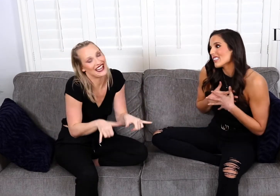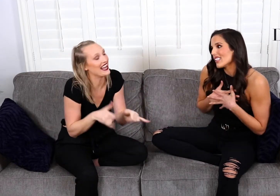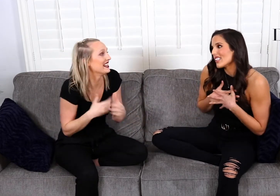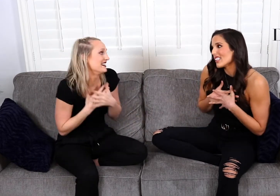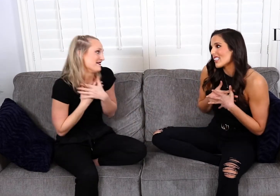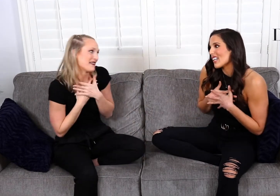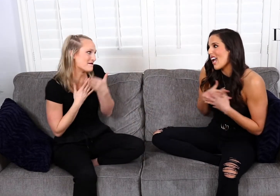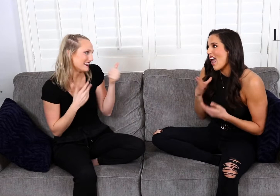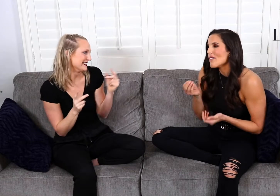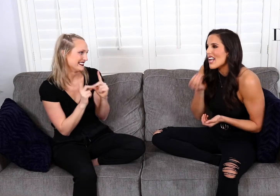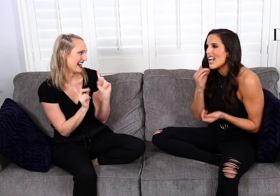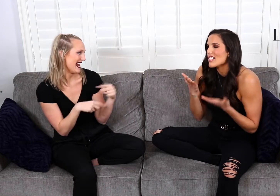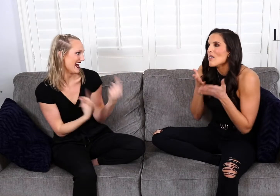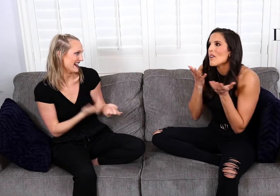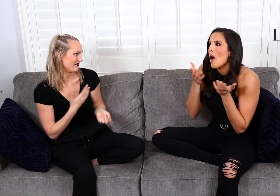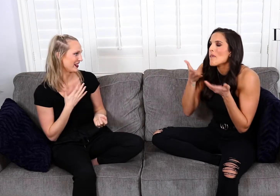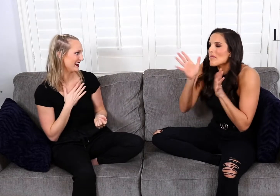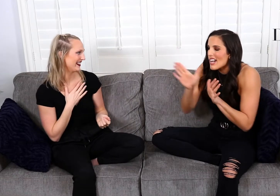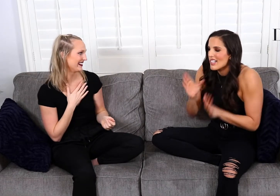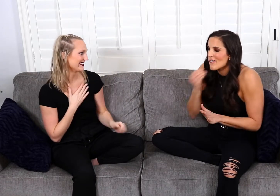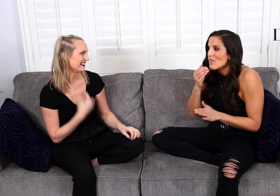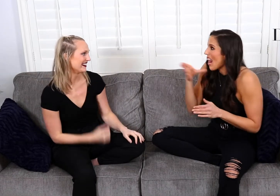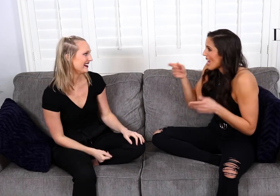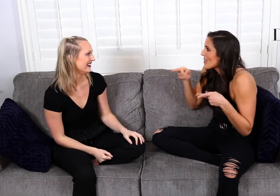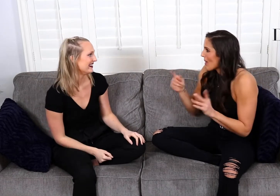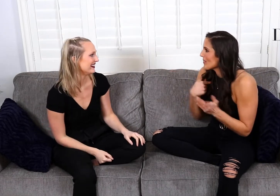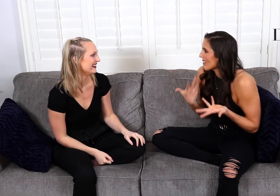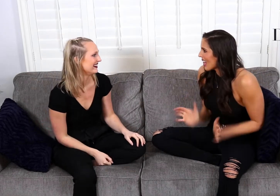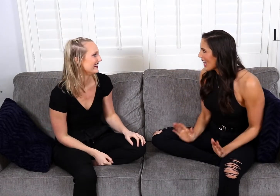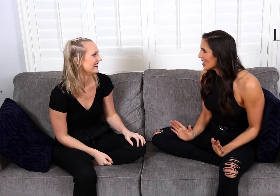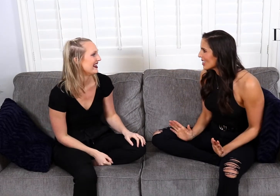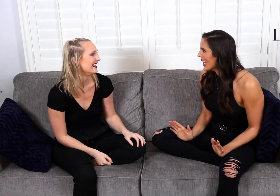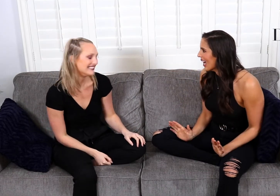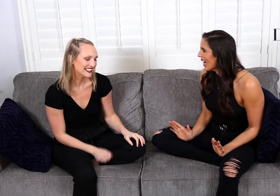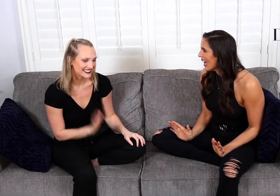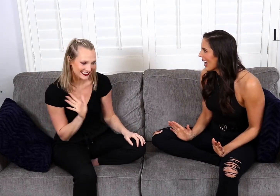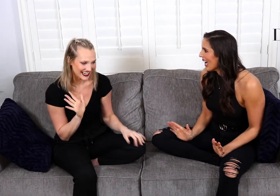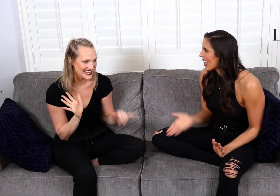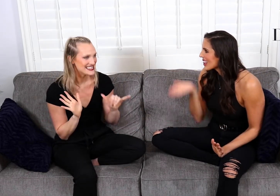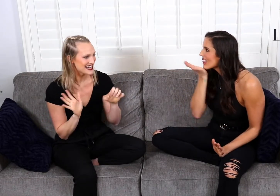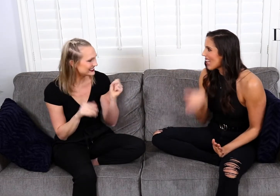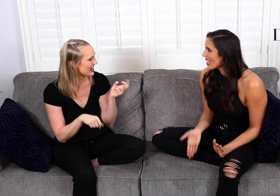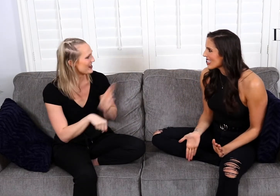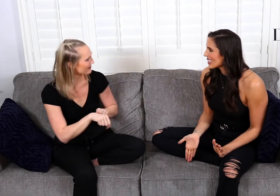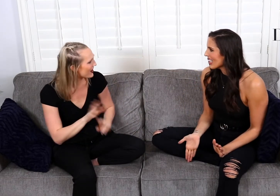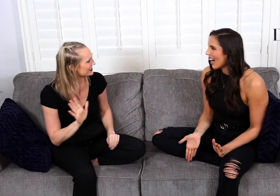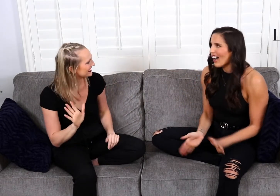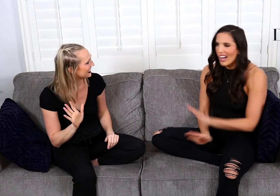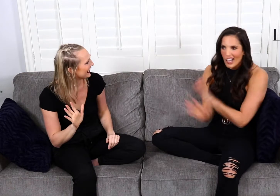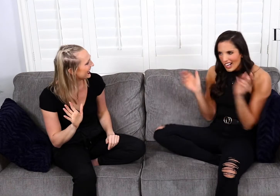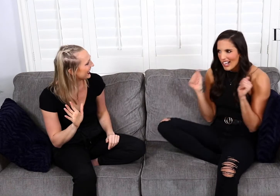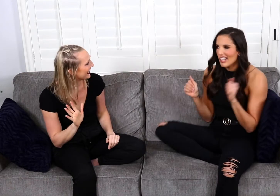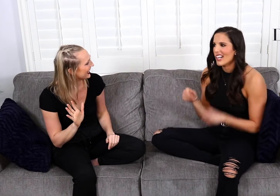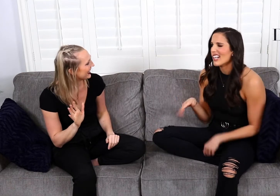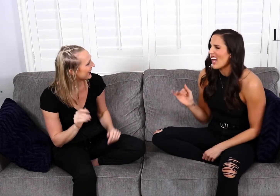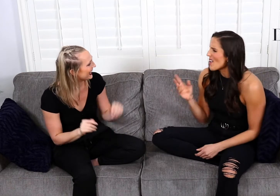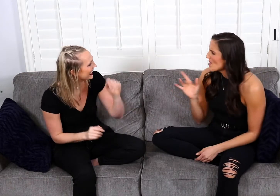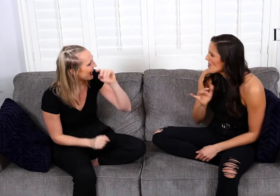So it was the best date ever! And we ate amazing food and you let me finish! Yes! Yes, of course! Thanks for that!